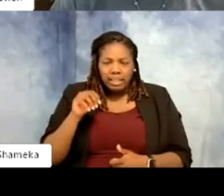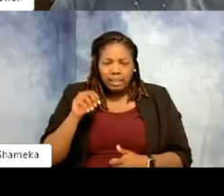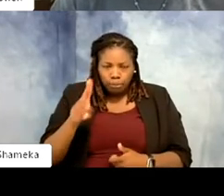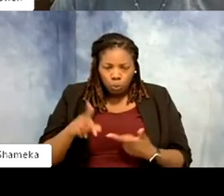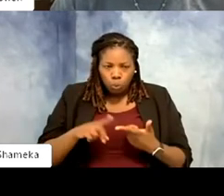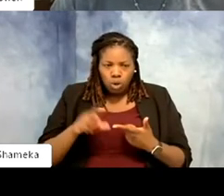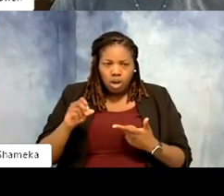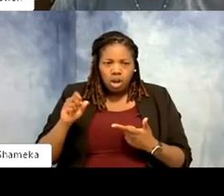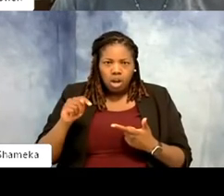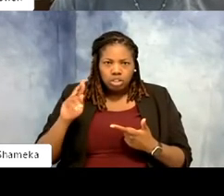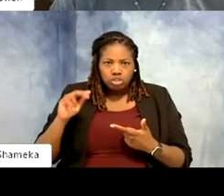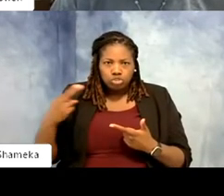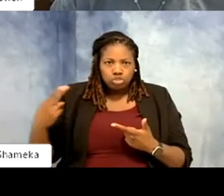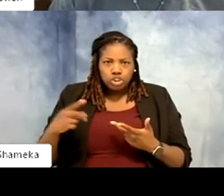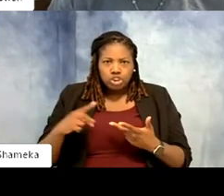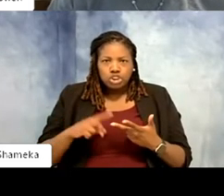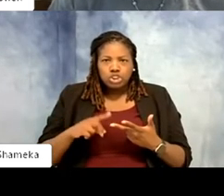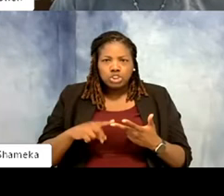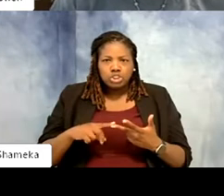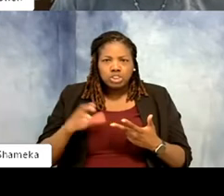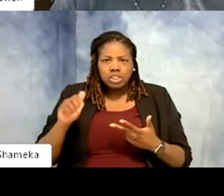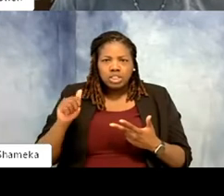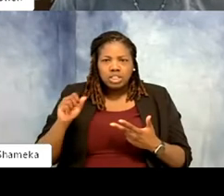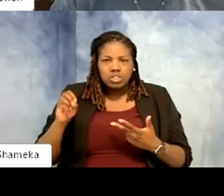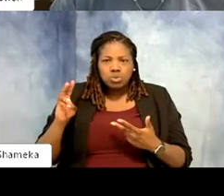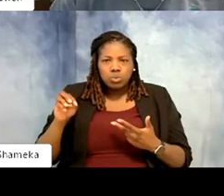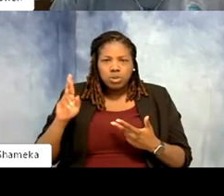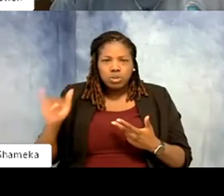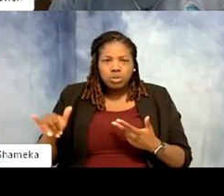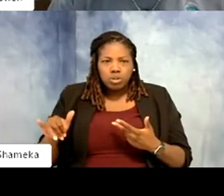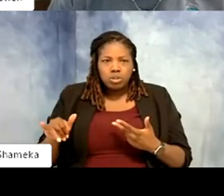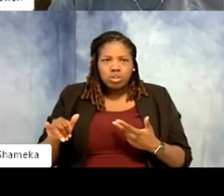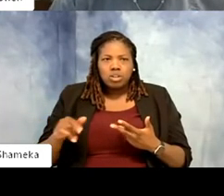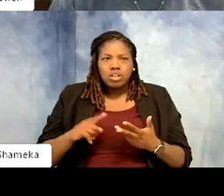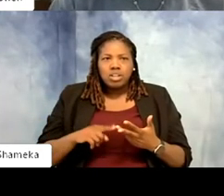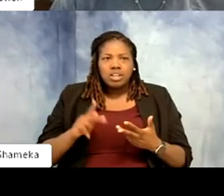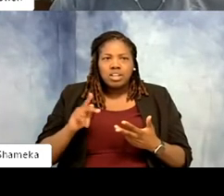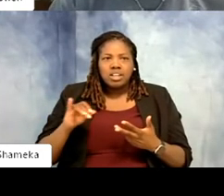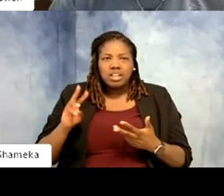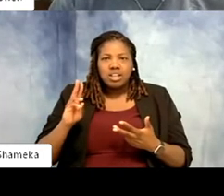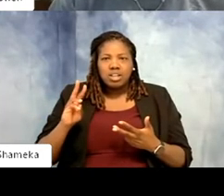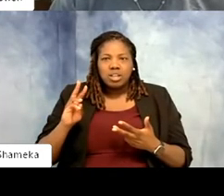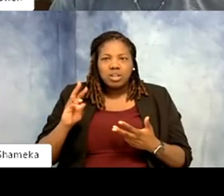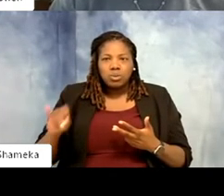cassowary. Oh you see the kiwi. Not a large bird but also cannot fly.